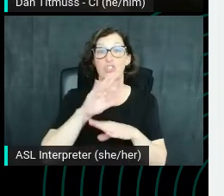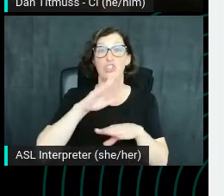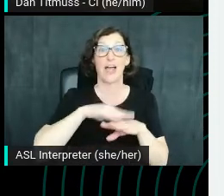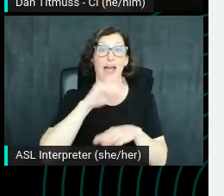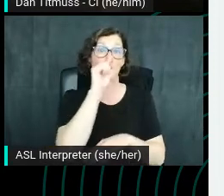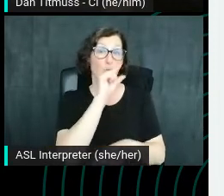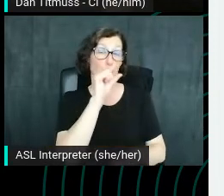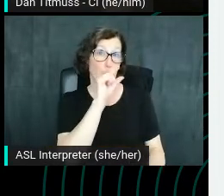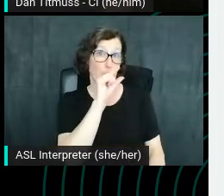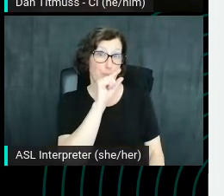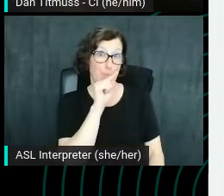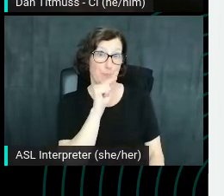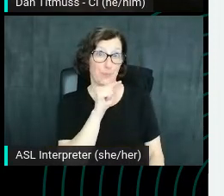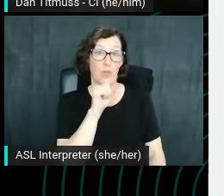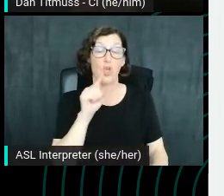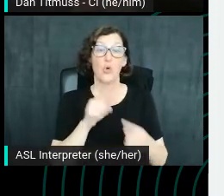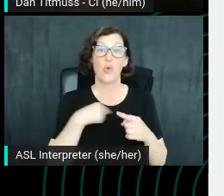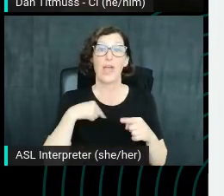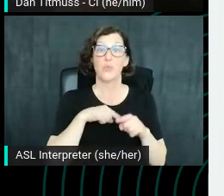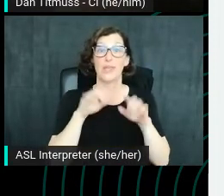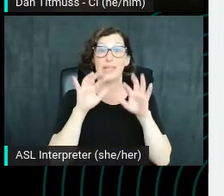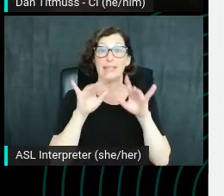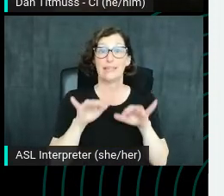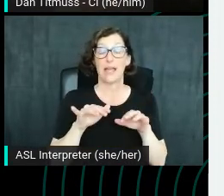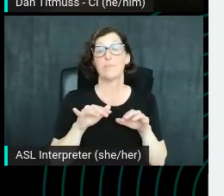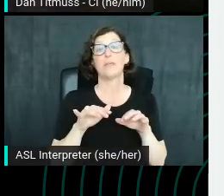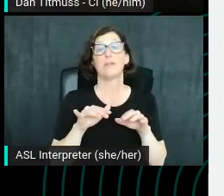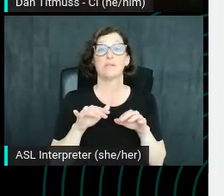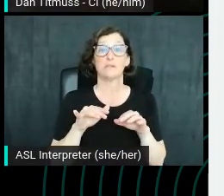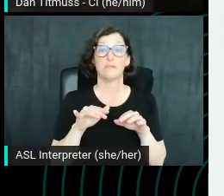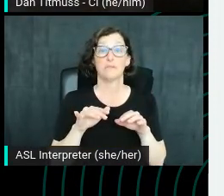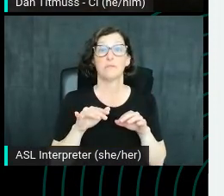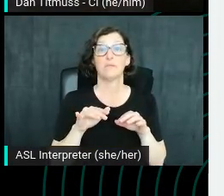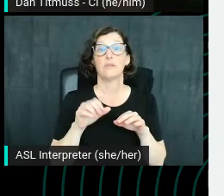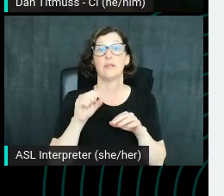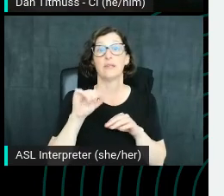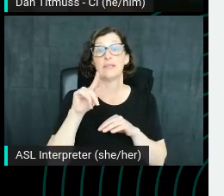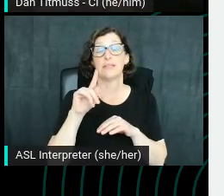So when we type in site colon and then the site we're looking for